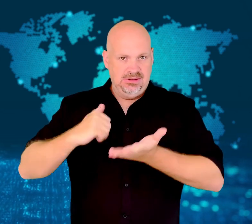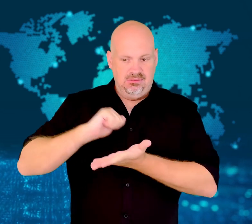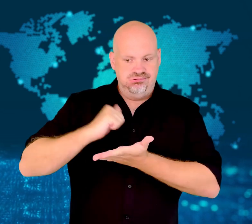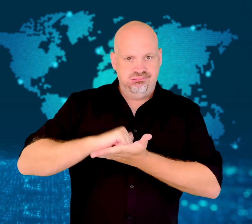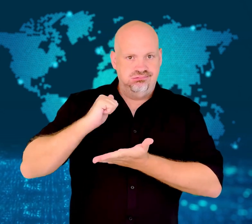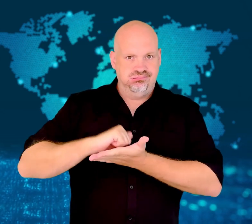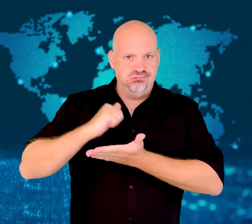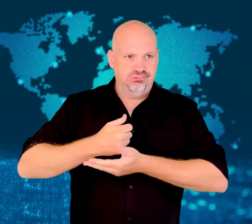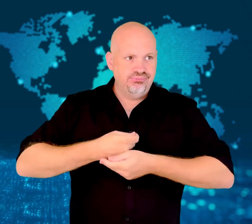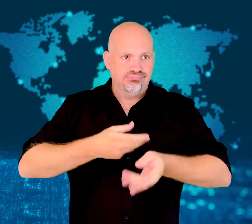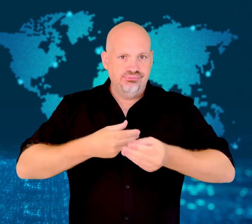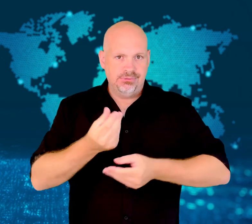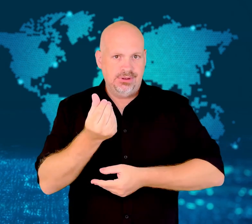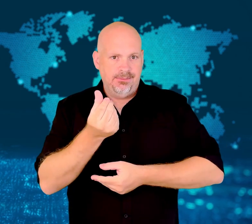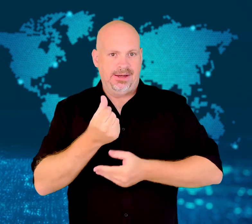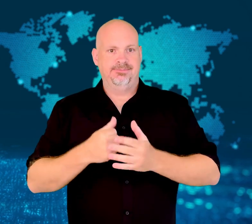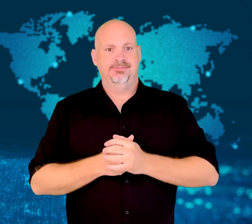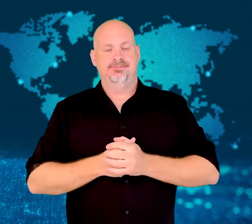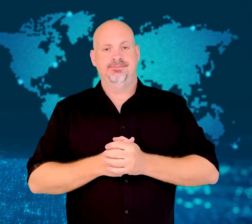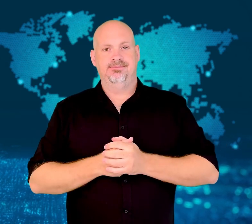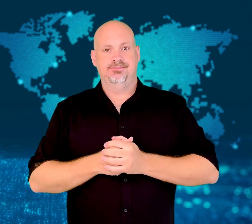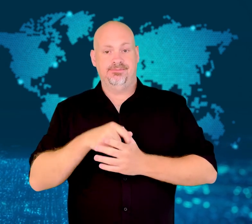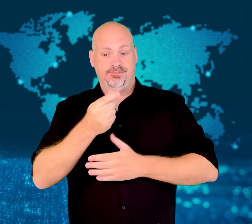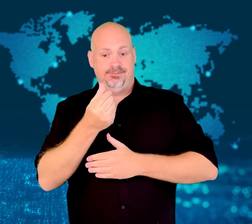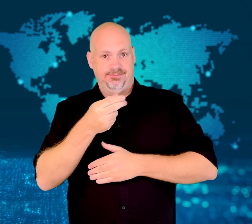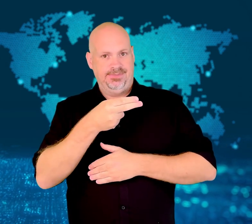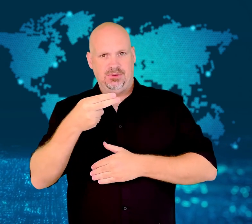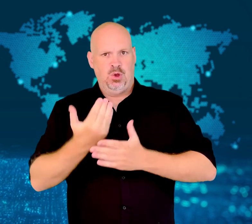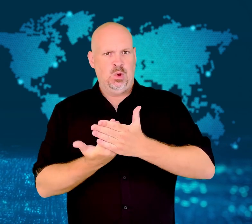to fight inflation.